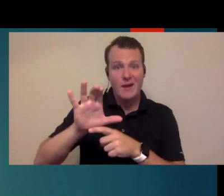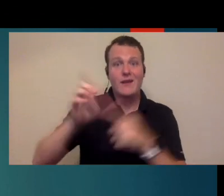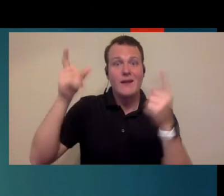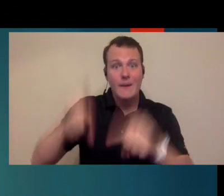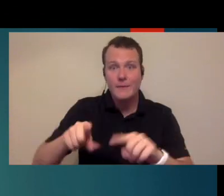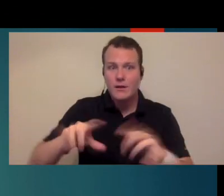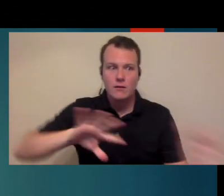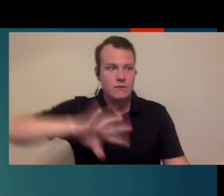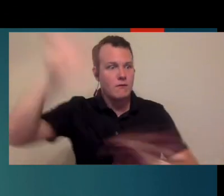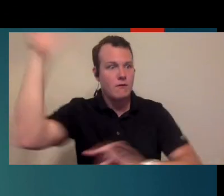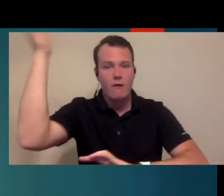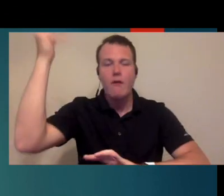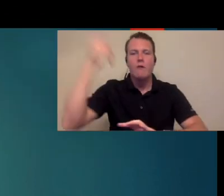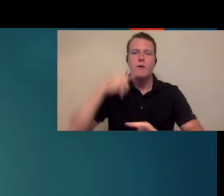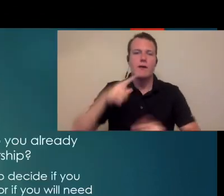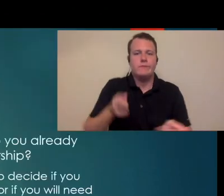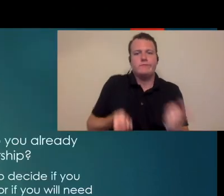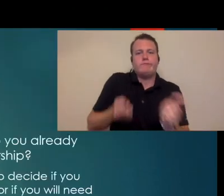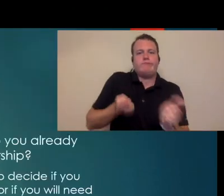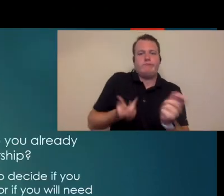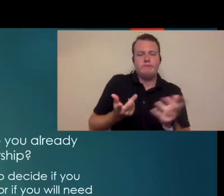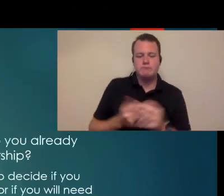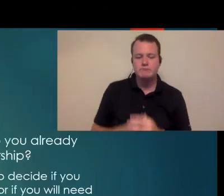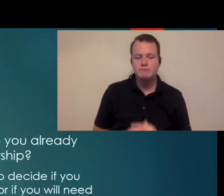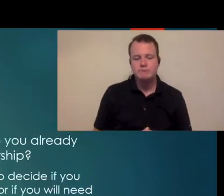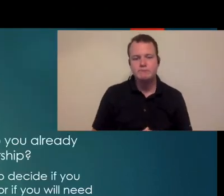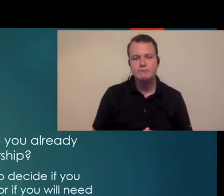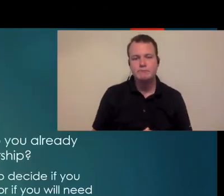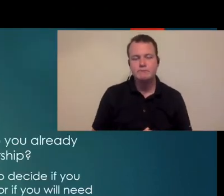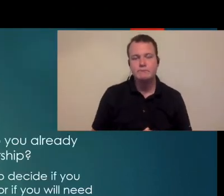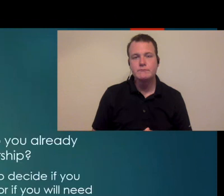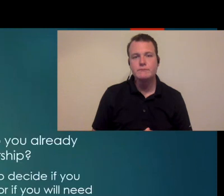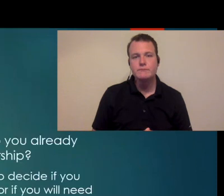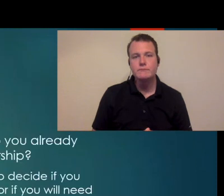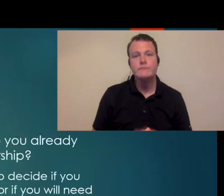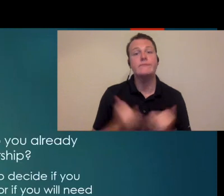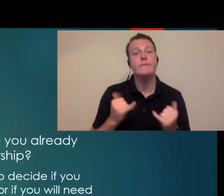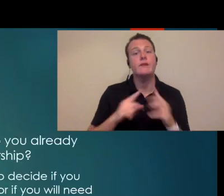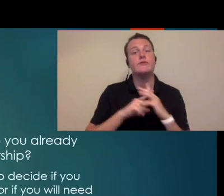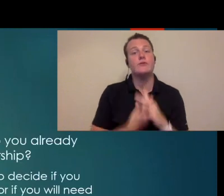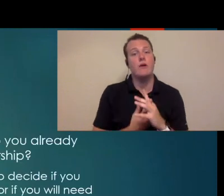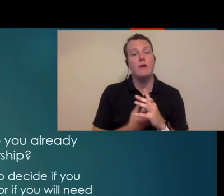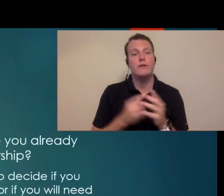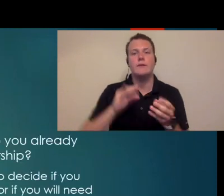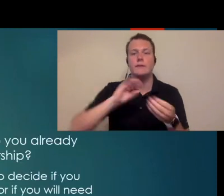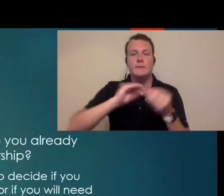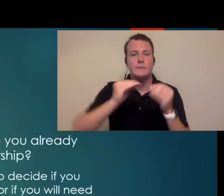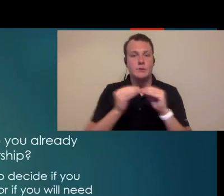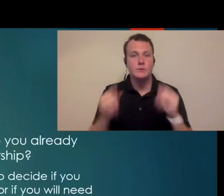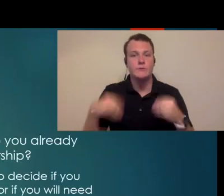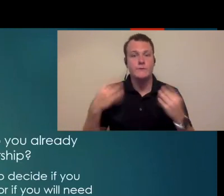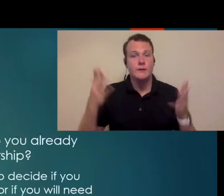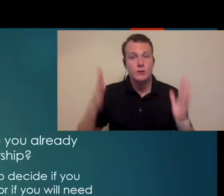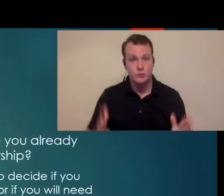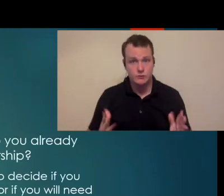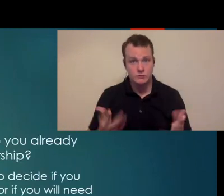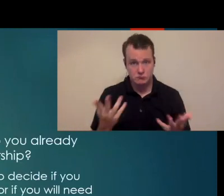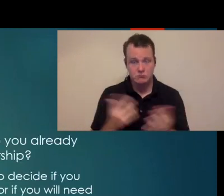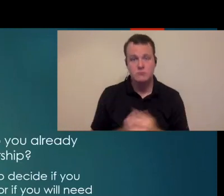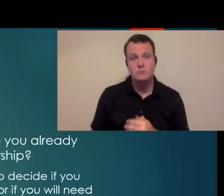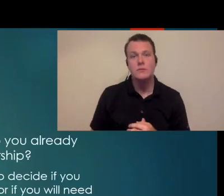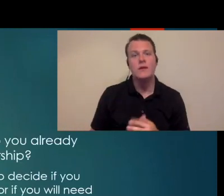everything next slide so I'm going to start off with number of providers again